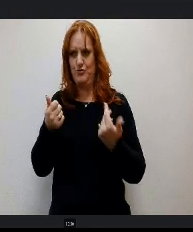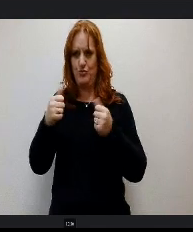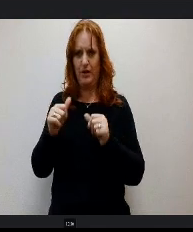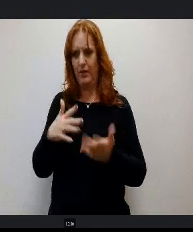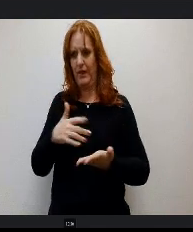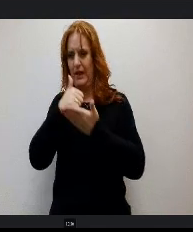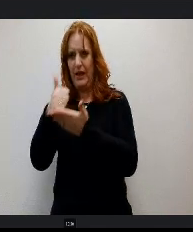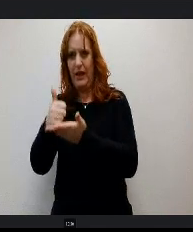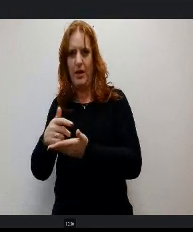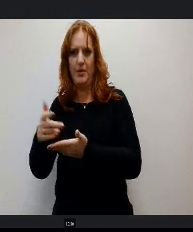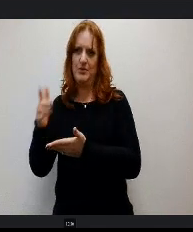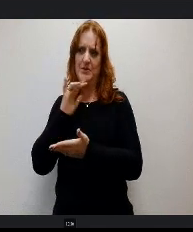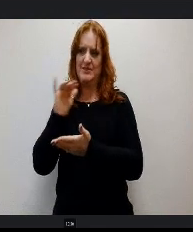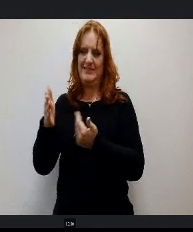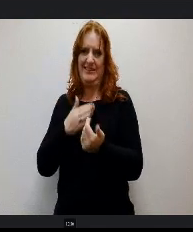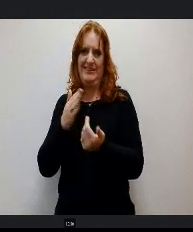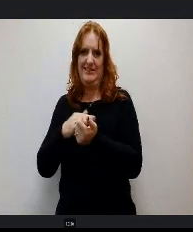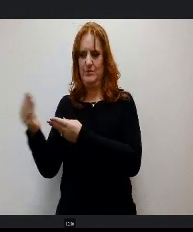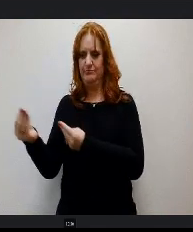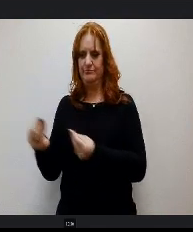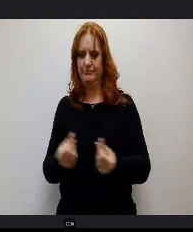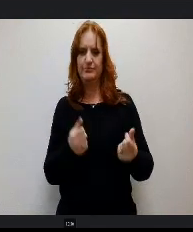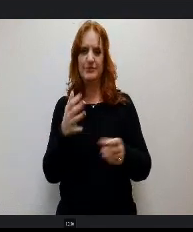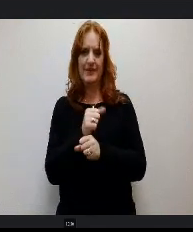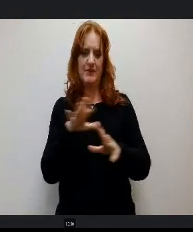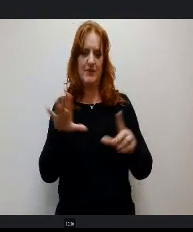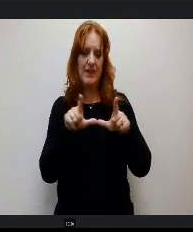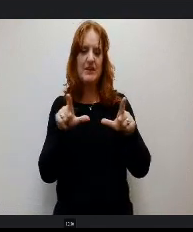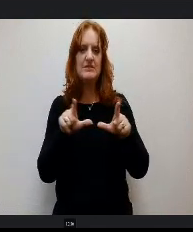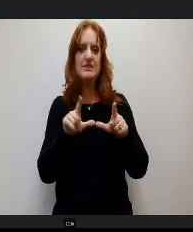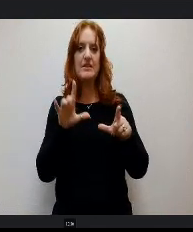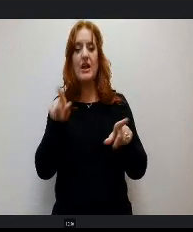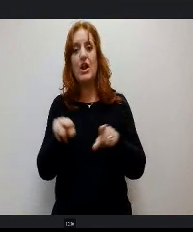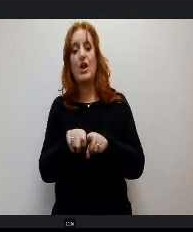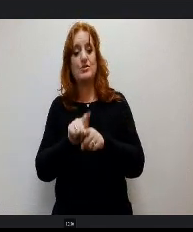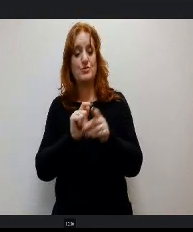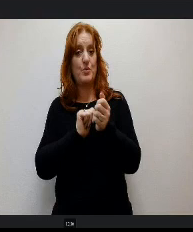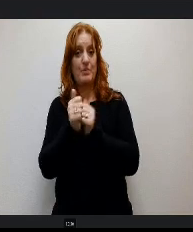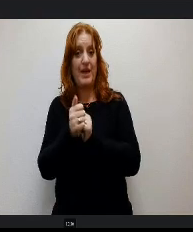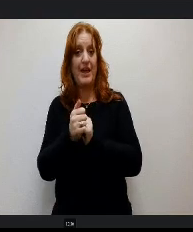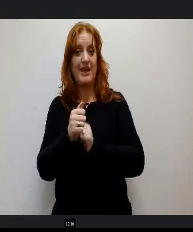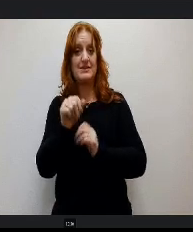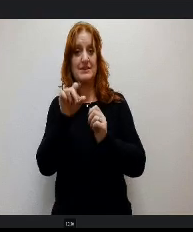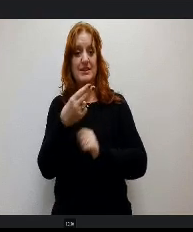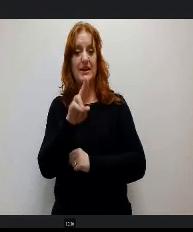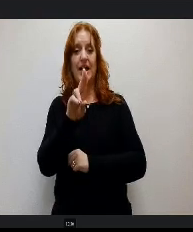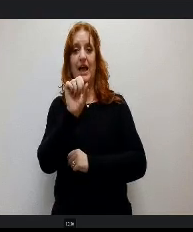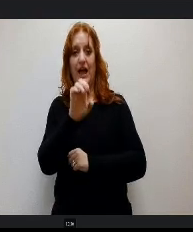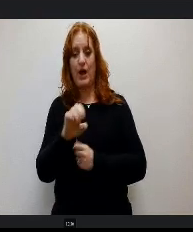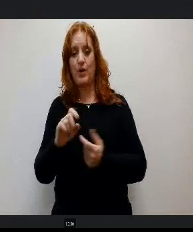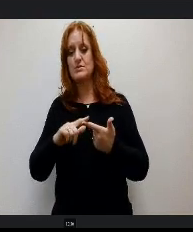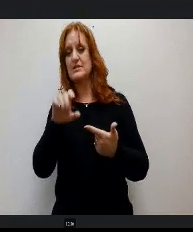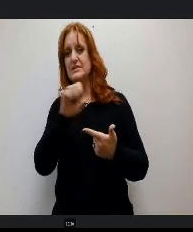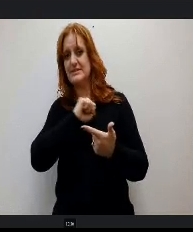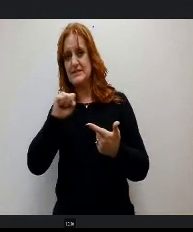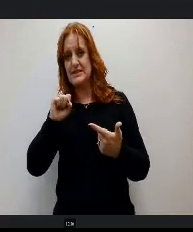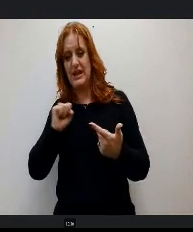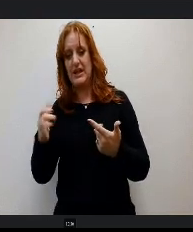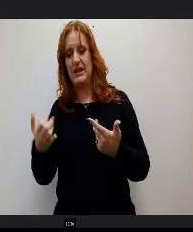serve. In the state of Colorado. That too has passed the House, passed the Senate, and it's on its way with no amendments.